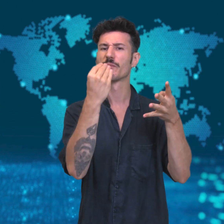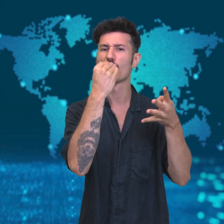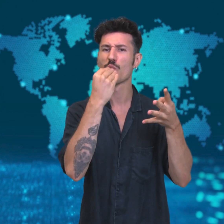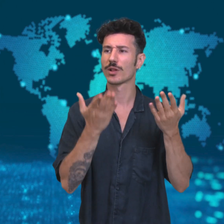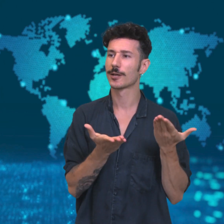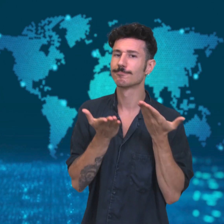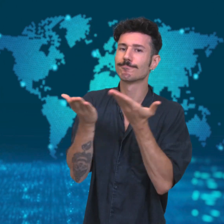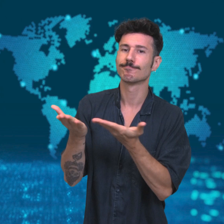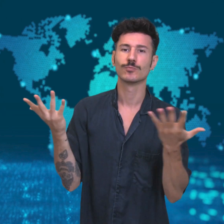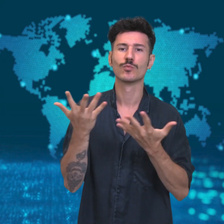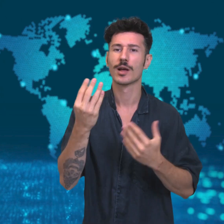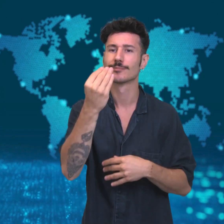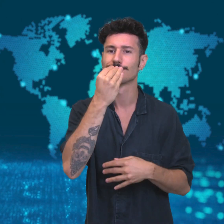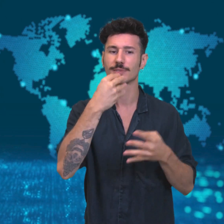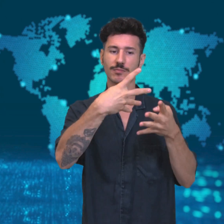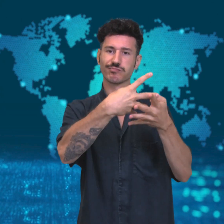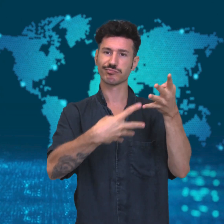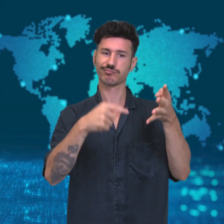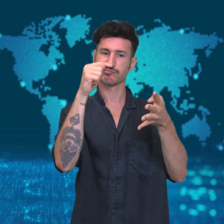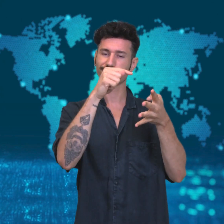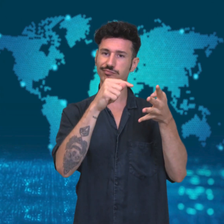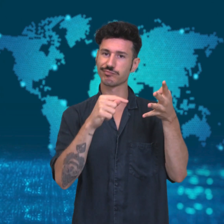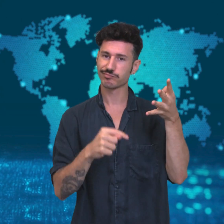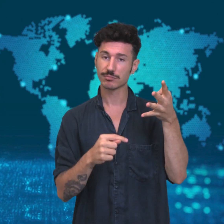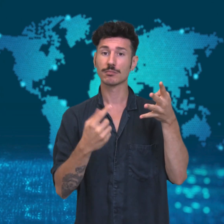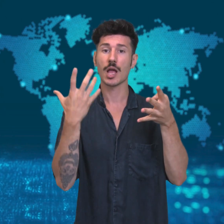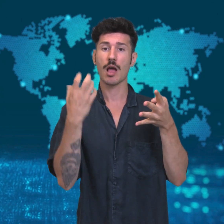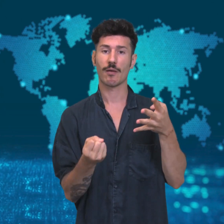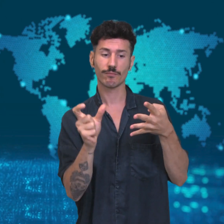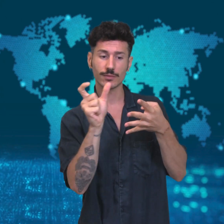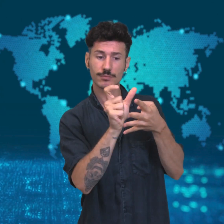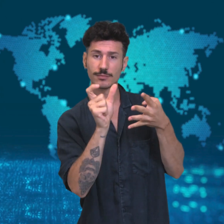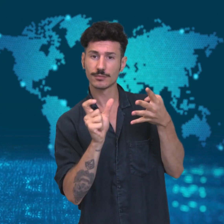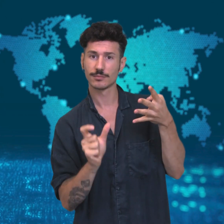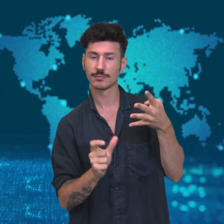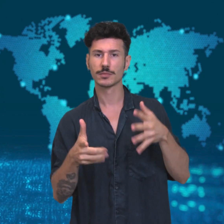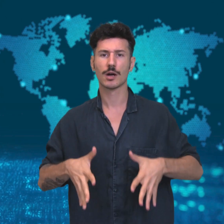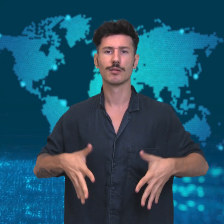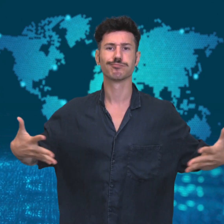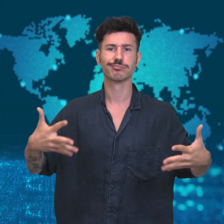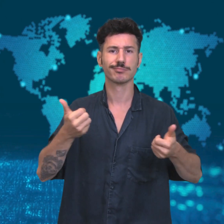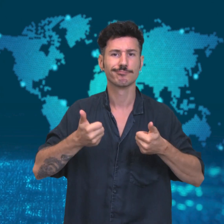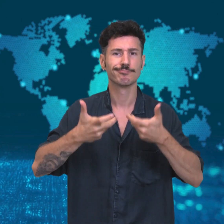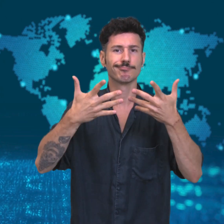The recommendations would be based on the number of calories